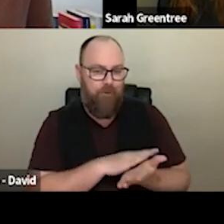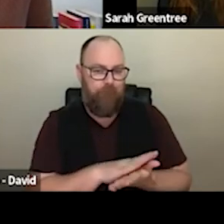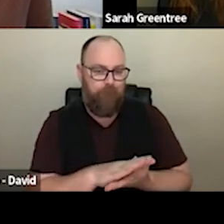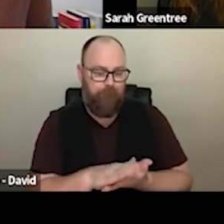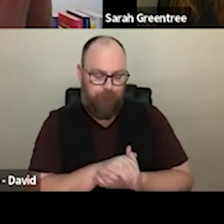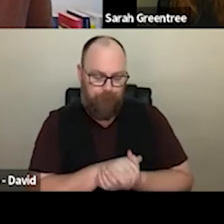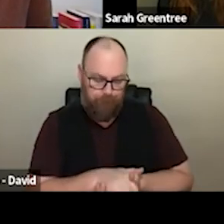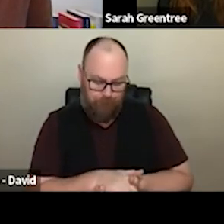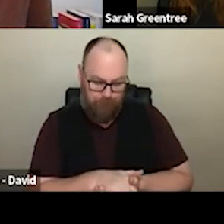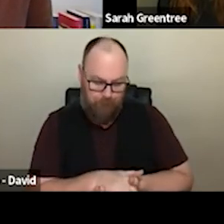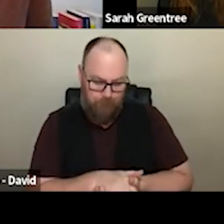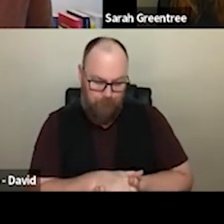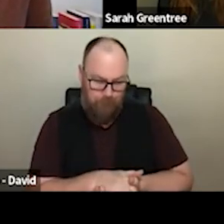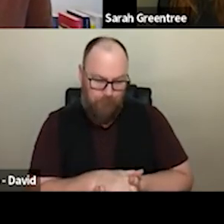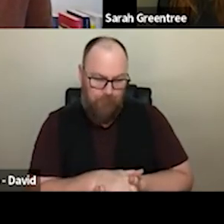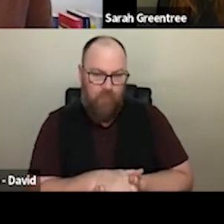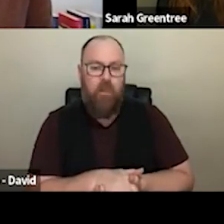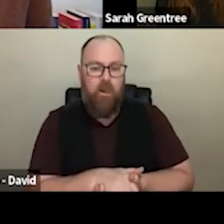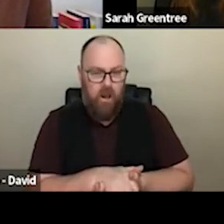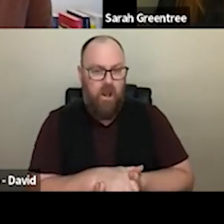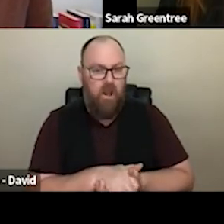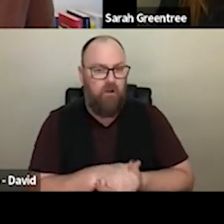sure thanks for the question, Kath and in an acknowledgment of how tough the last couple